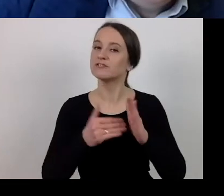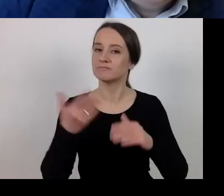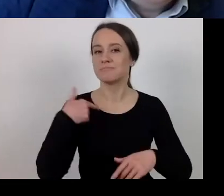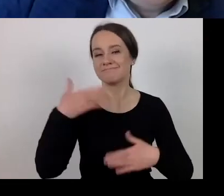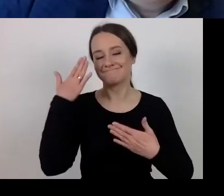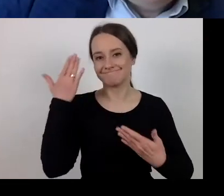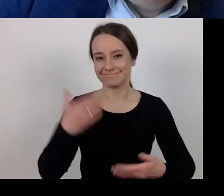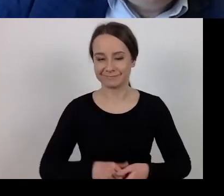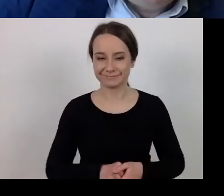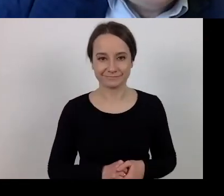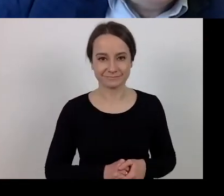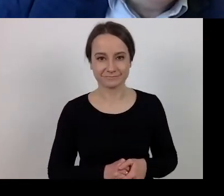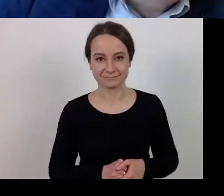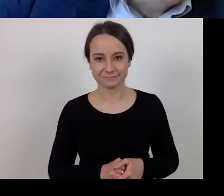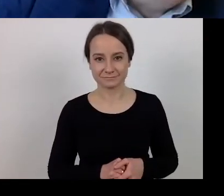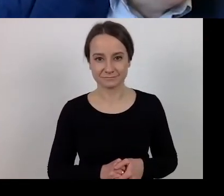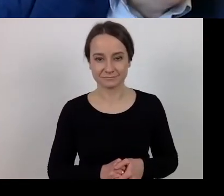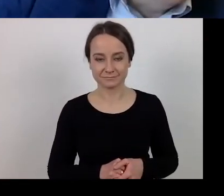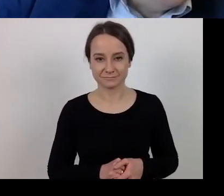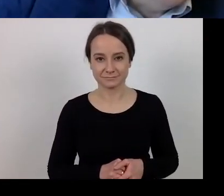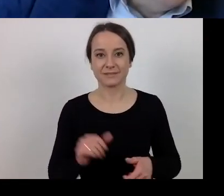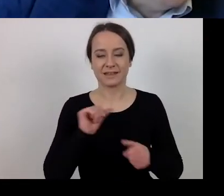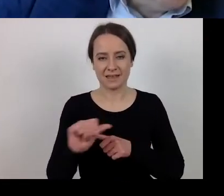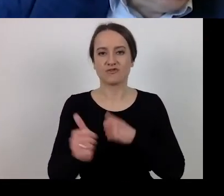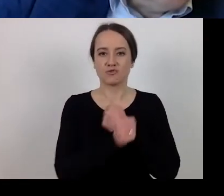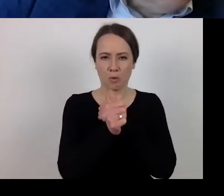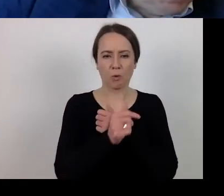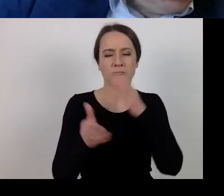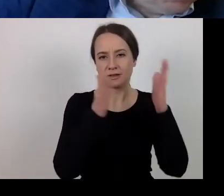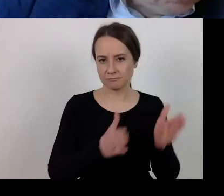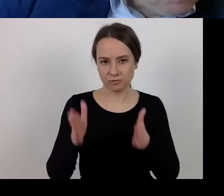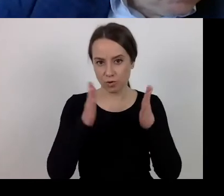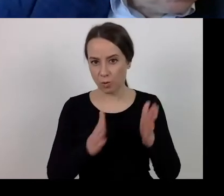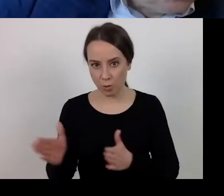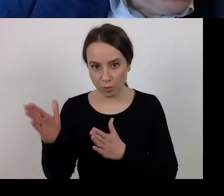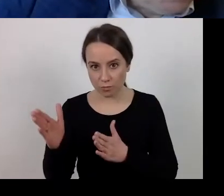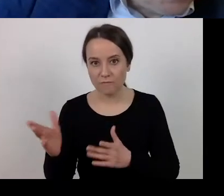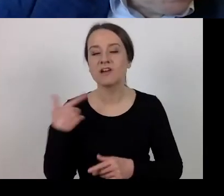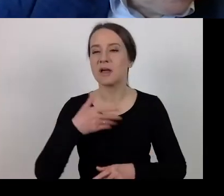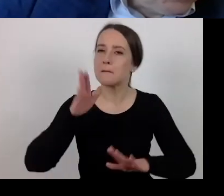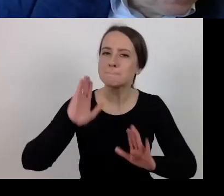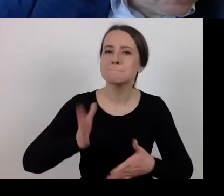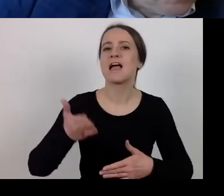is that there are documents ready mentioning the deadline - by the end of March 2021,